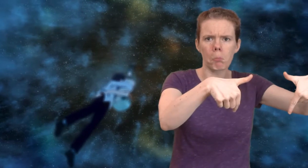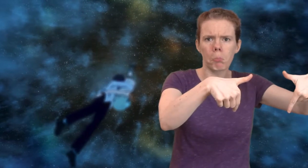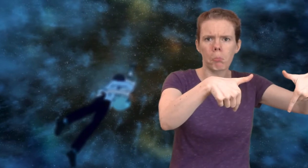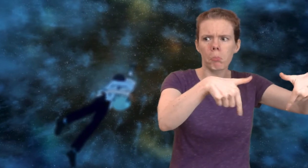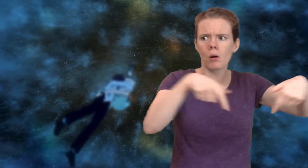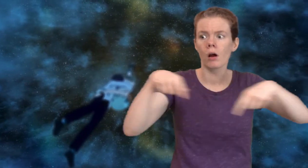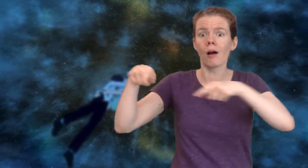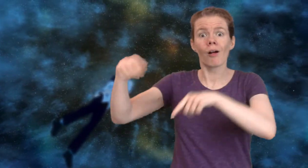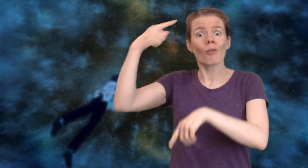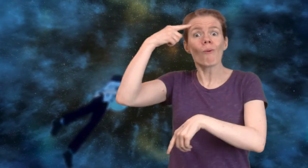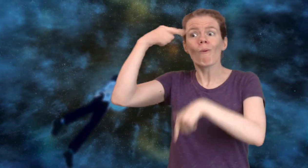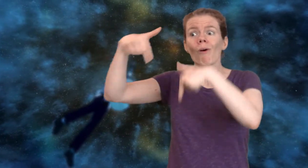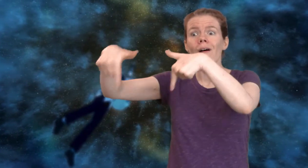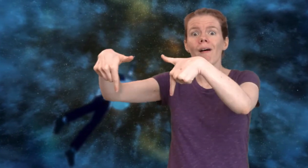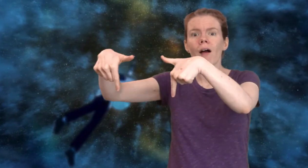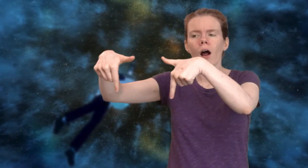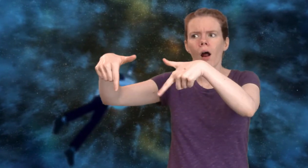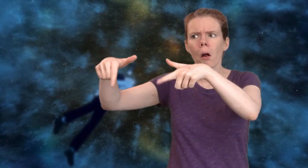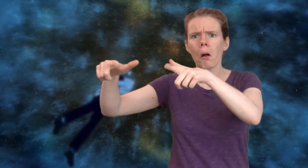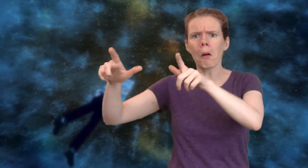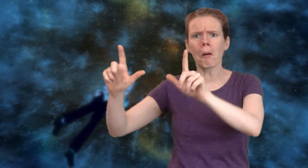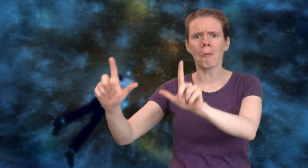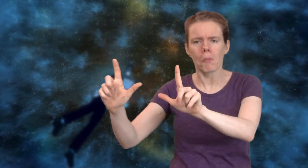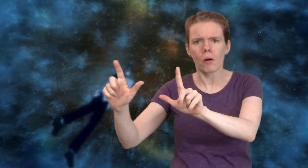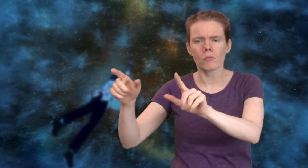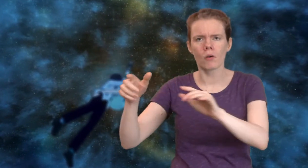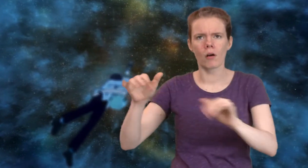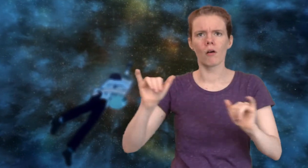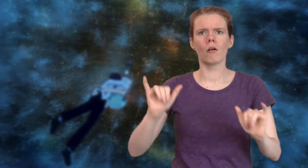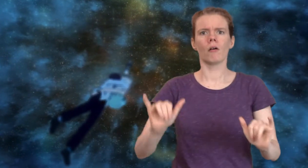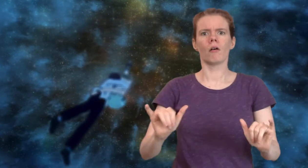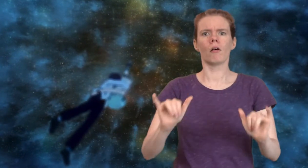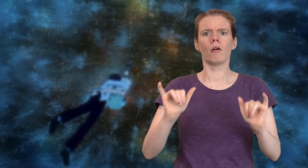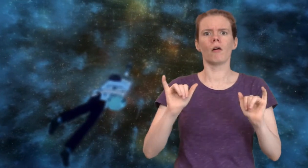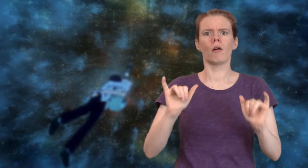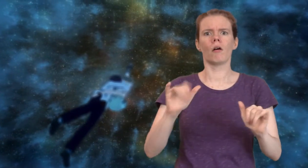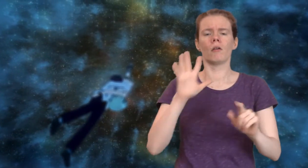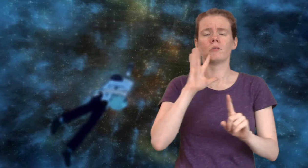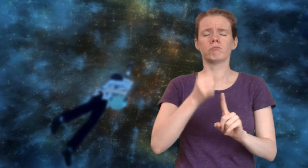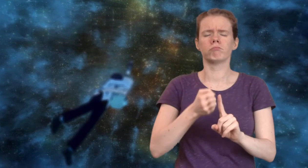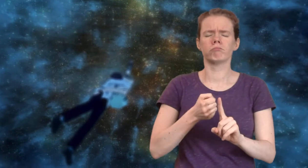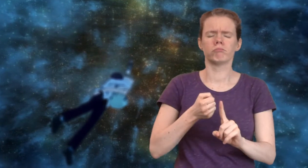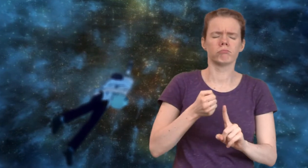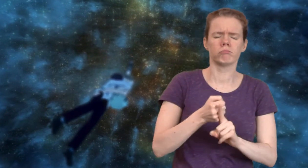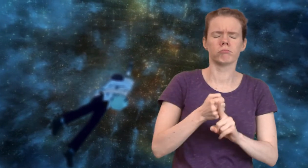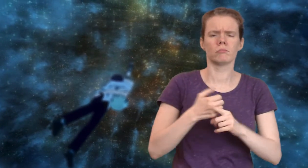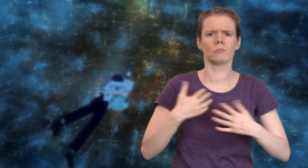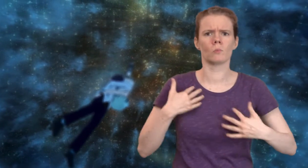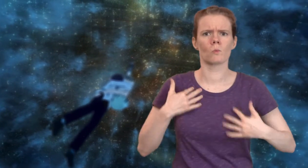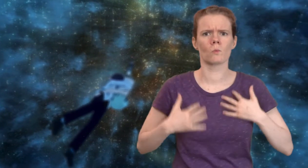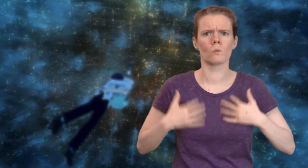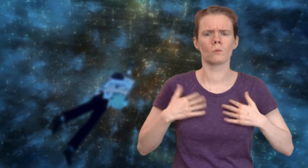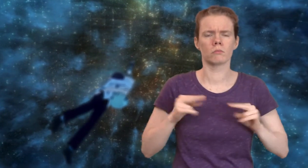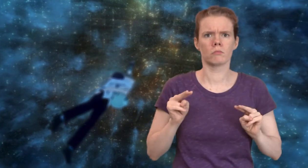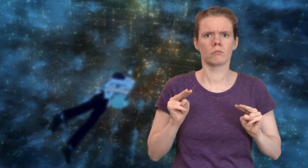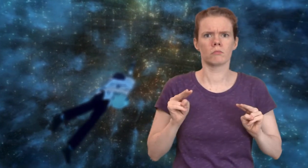and Patema finds her small world is the greater one. The emotional repercussions hit them.